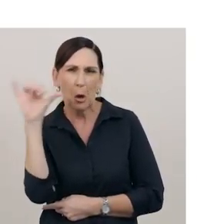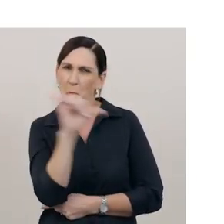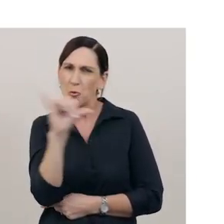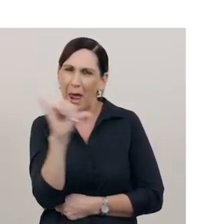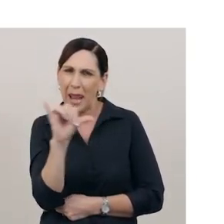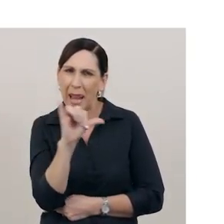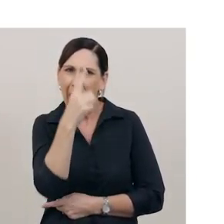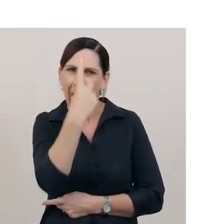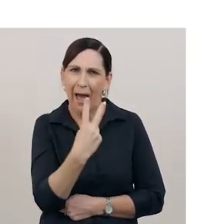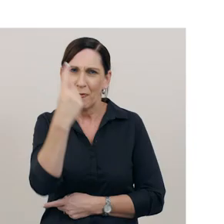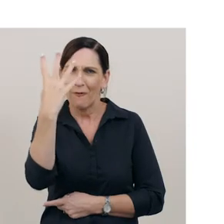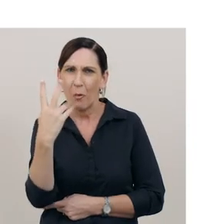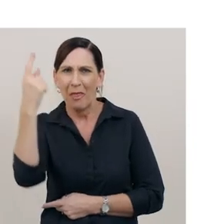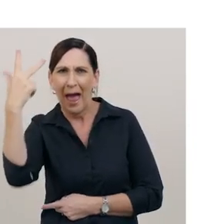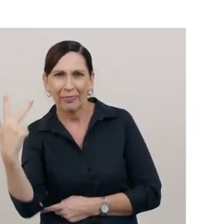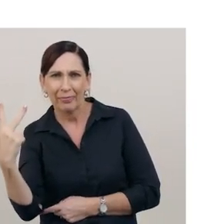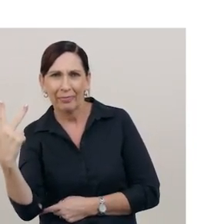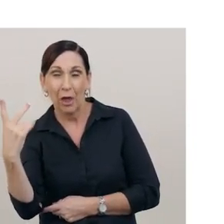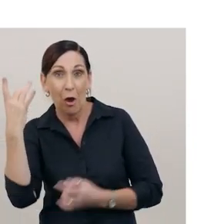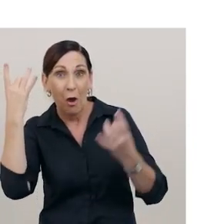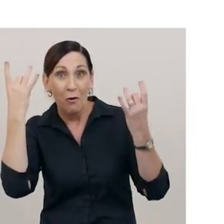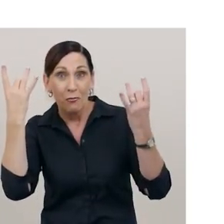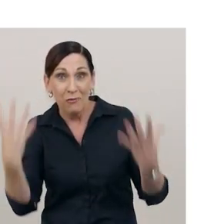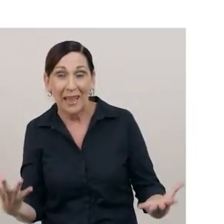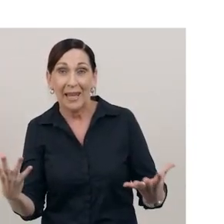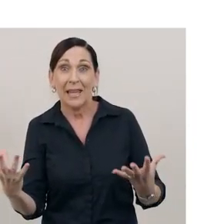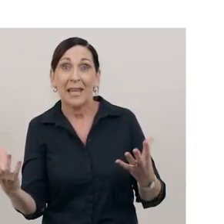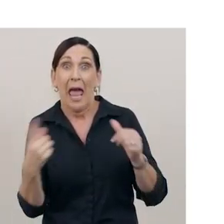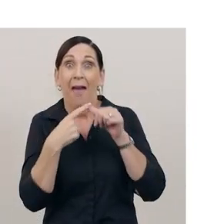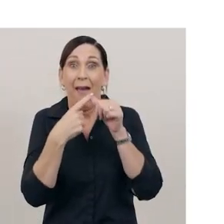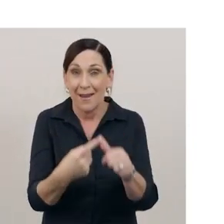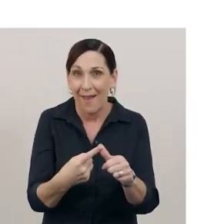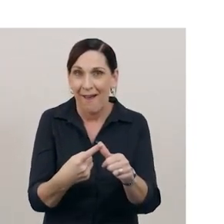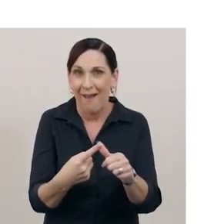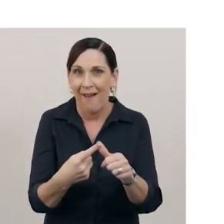Five, four, three, two one.